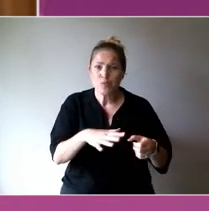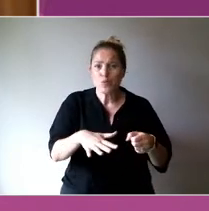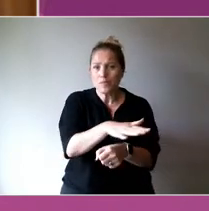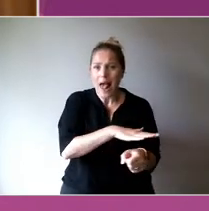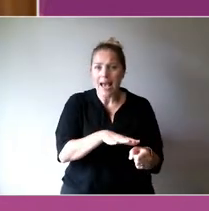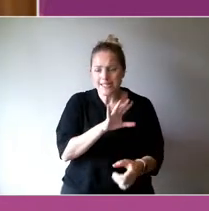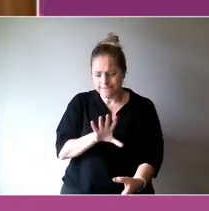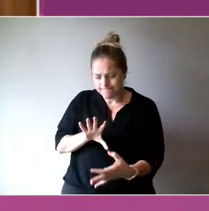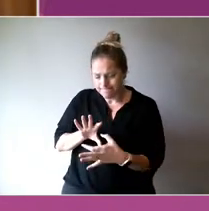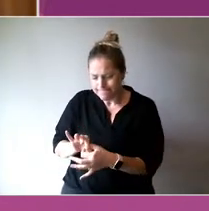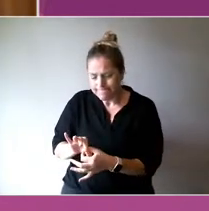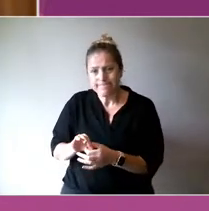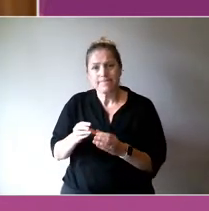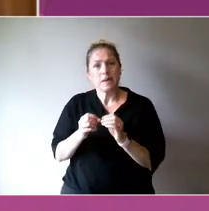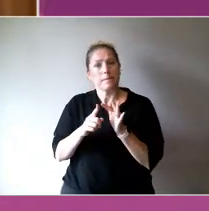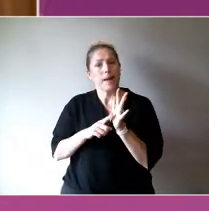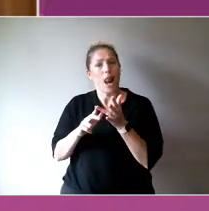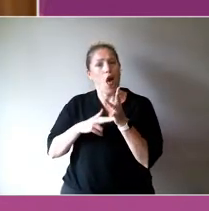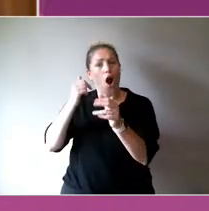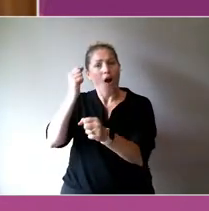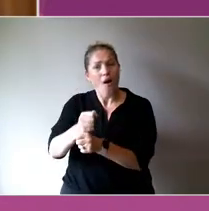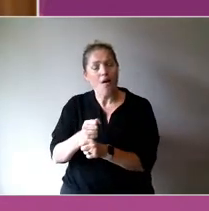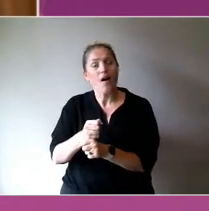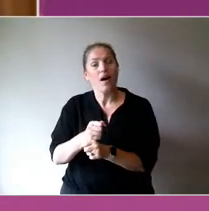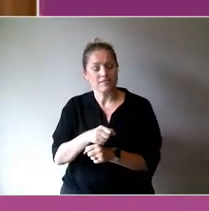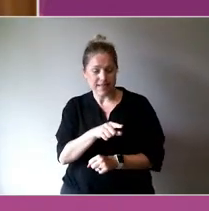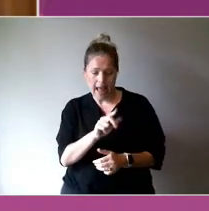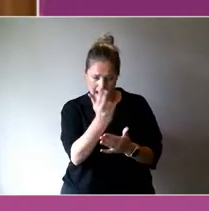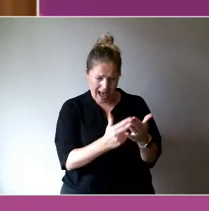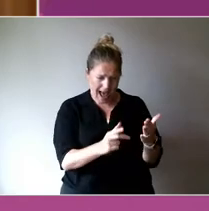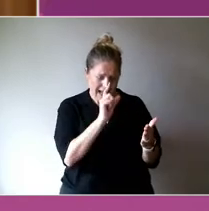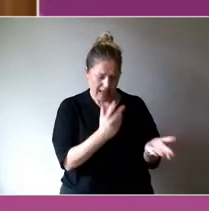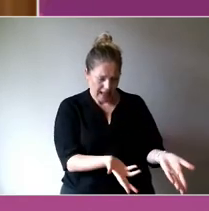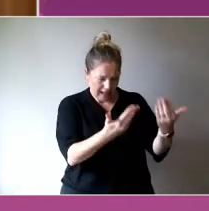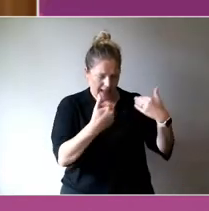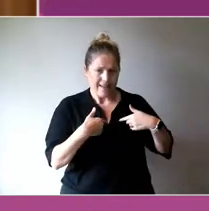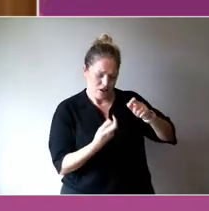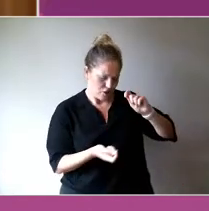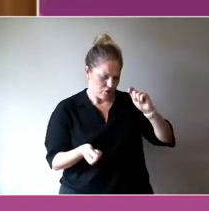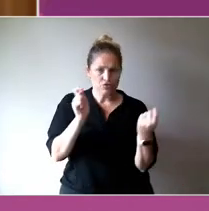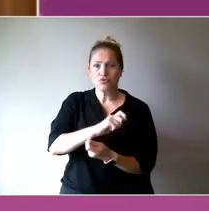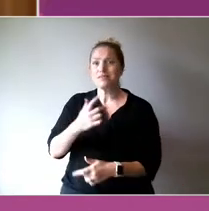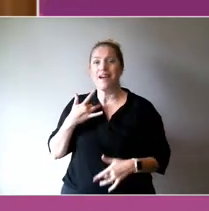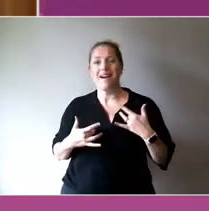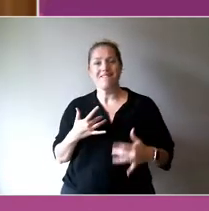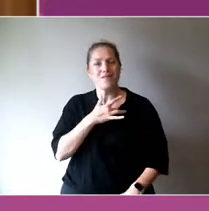The arts can transport us mentally and emotionally to the past, or various futures, can challenge